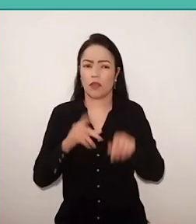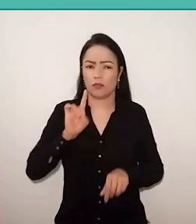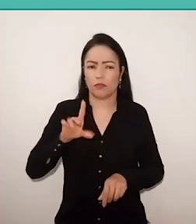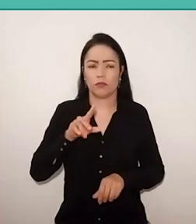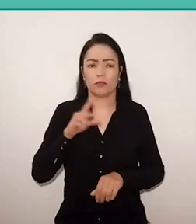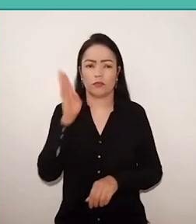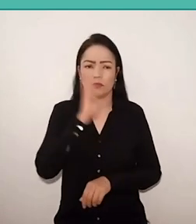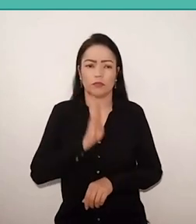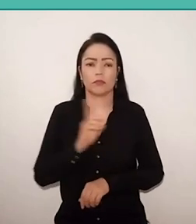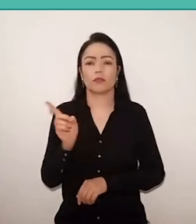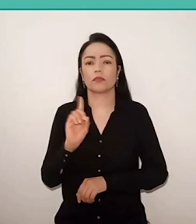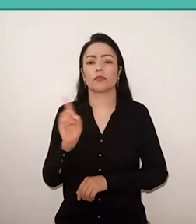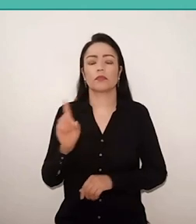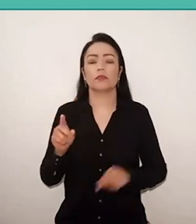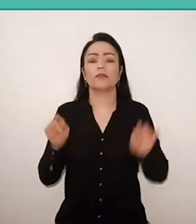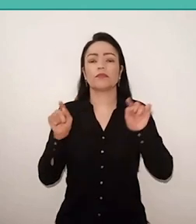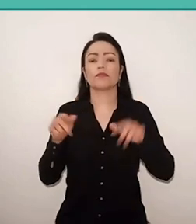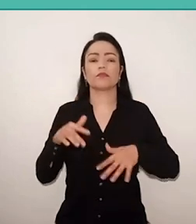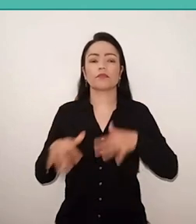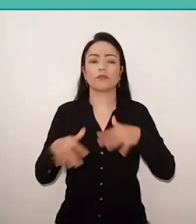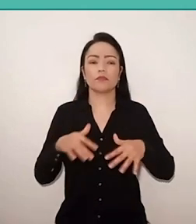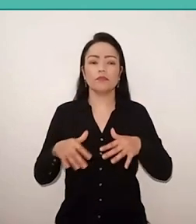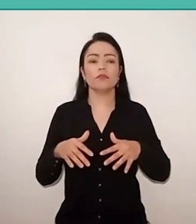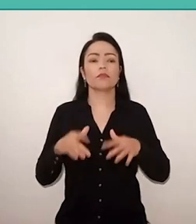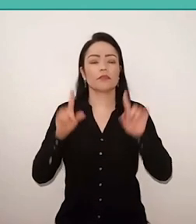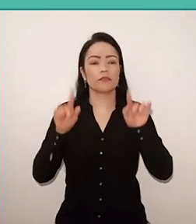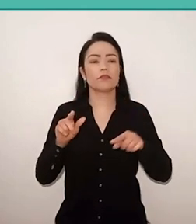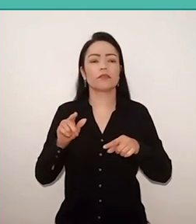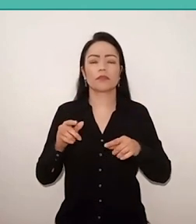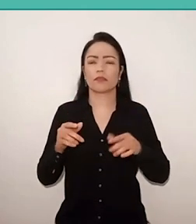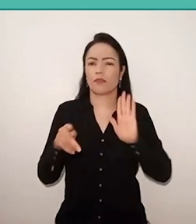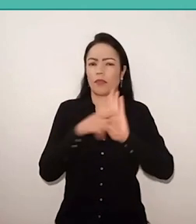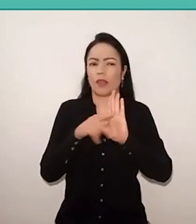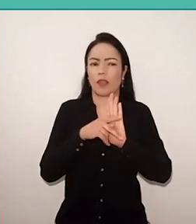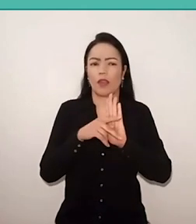These movements are allies of the national and globalist capitalism,